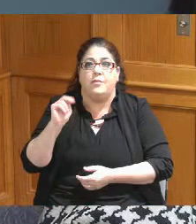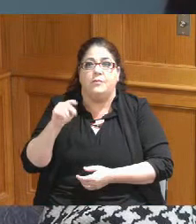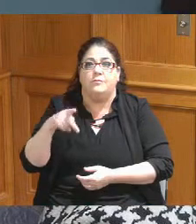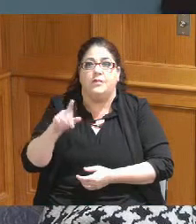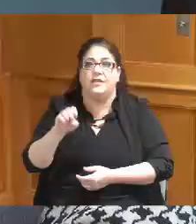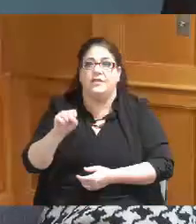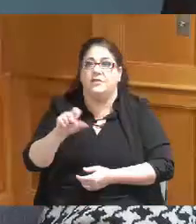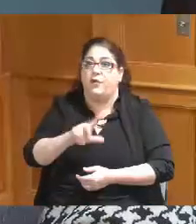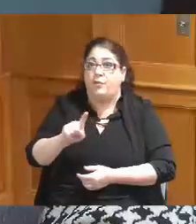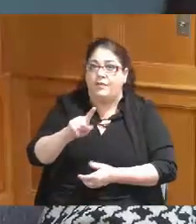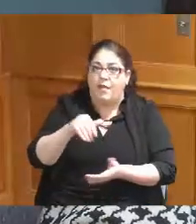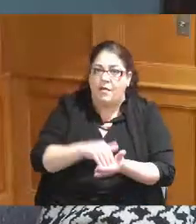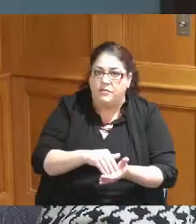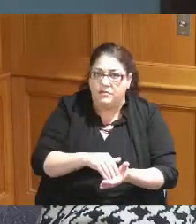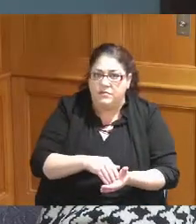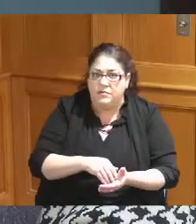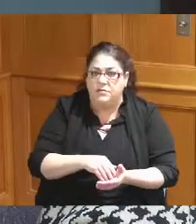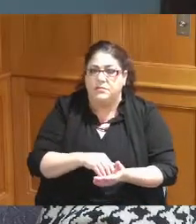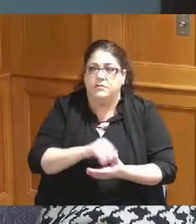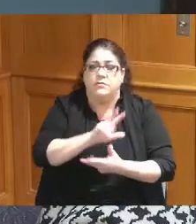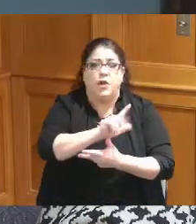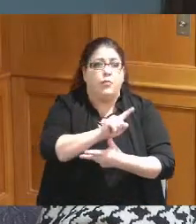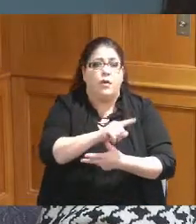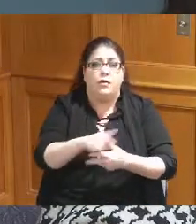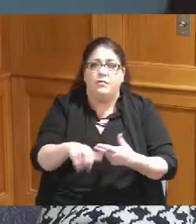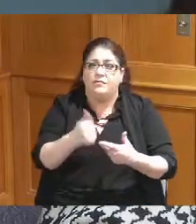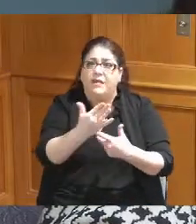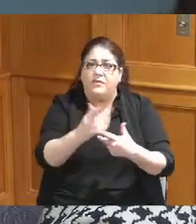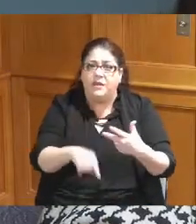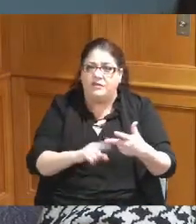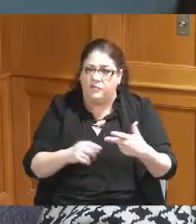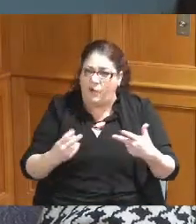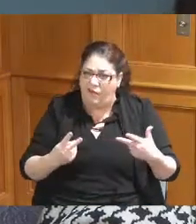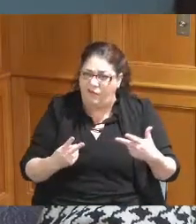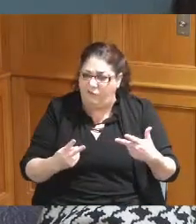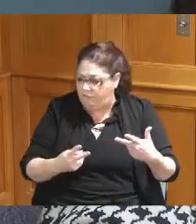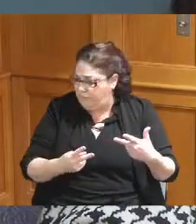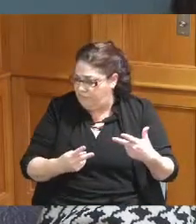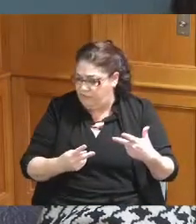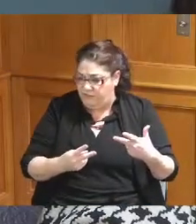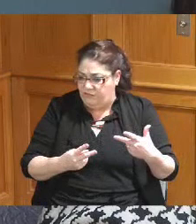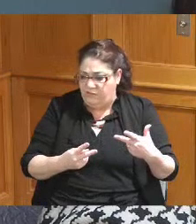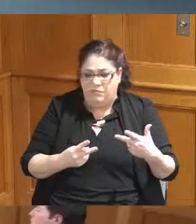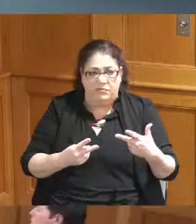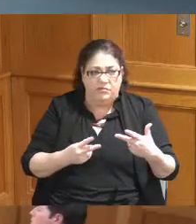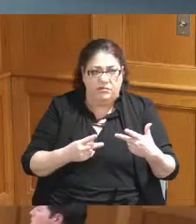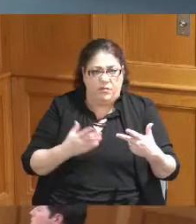thousand okay and this is twelve thousand but our budget why is it so high I could follow